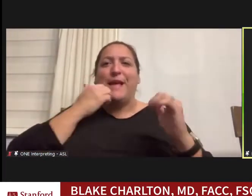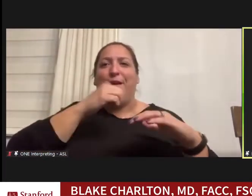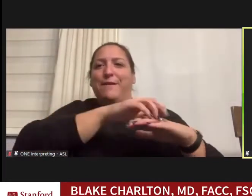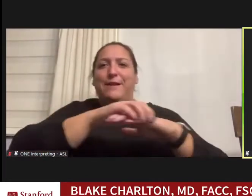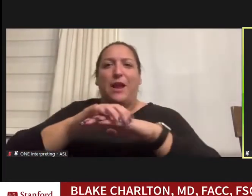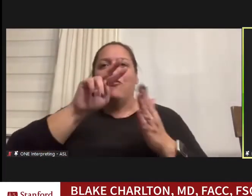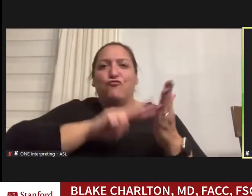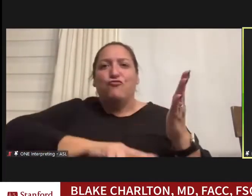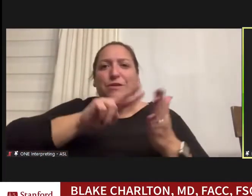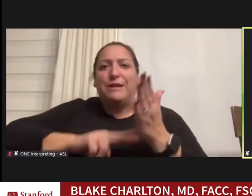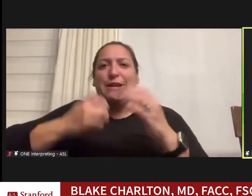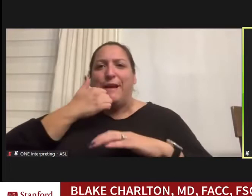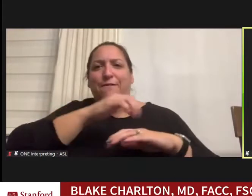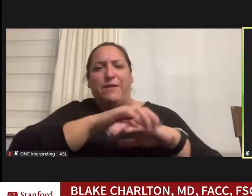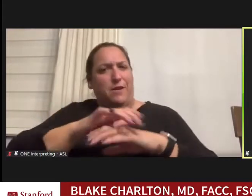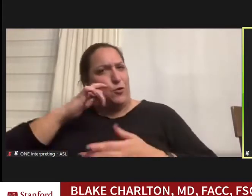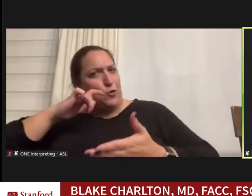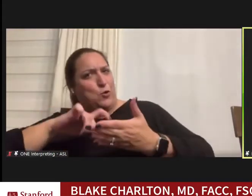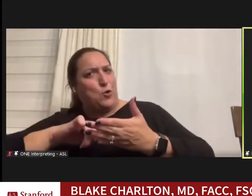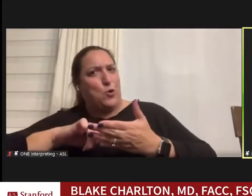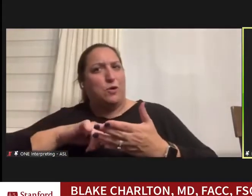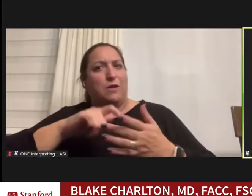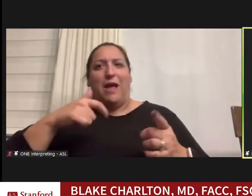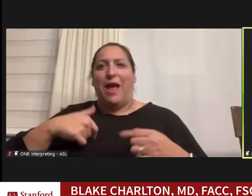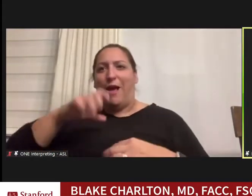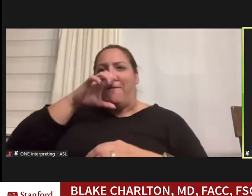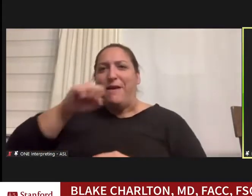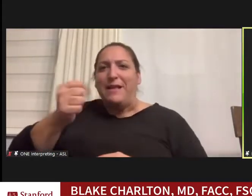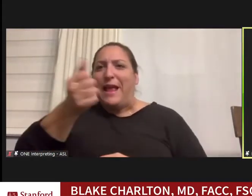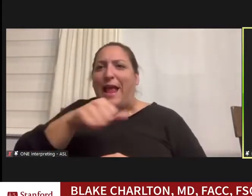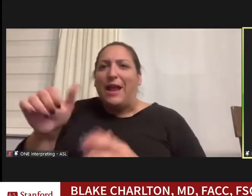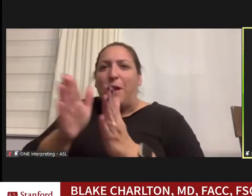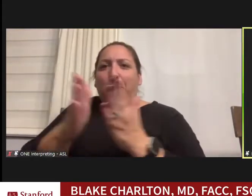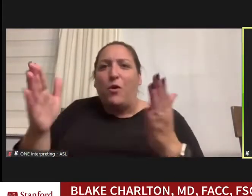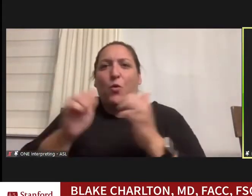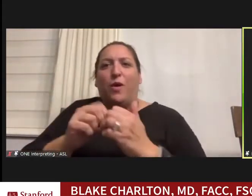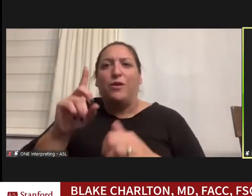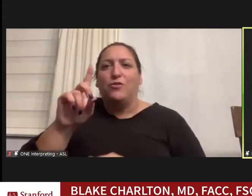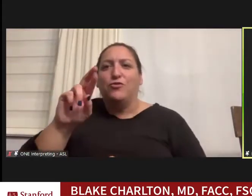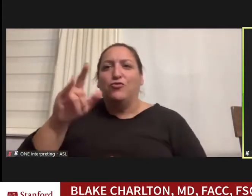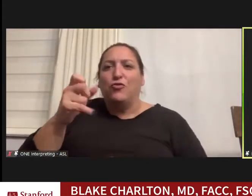a young boy I was very fascinated by any book that had either a Dragon or a rocketship on the